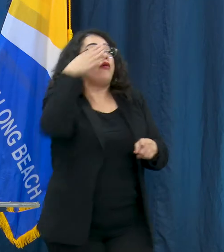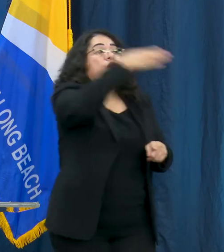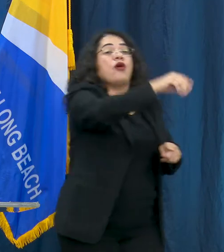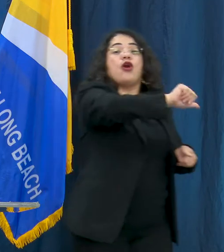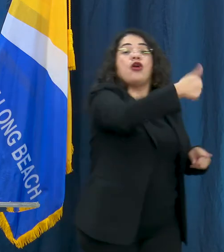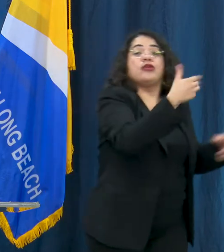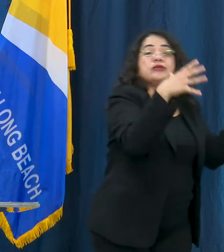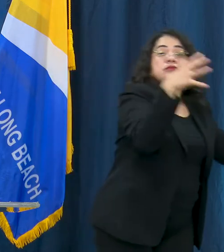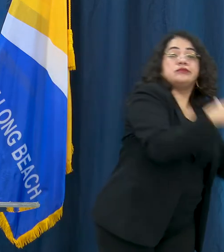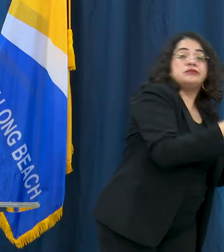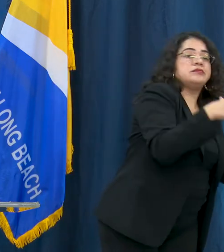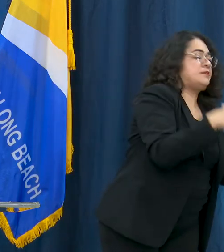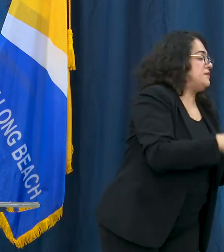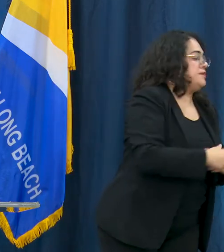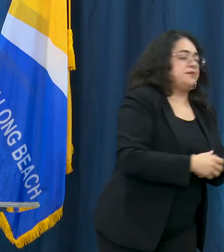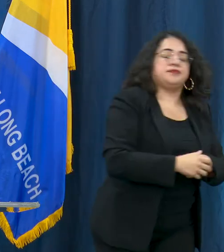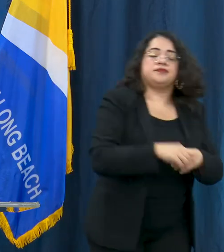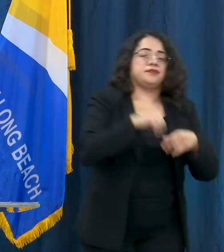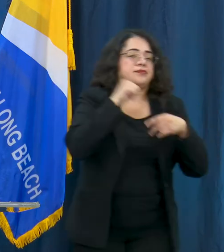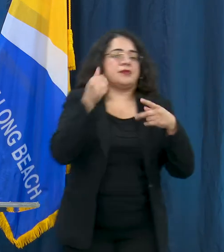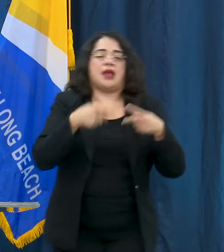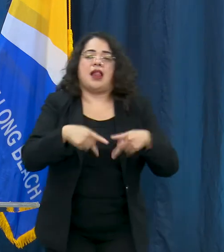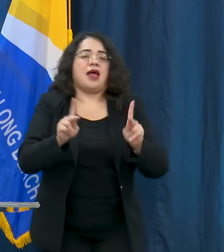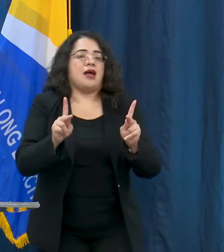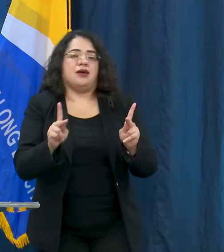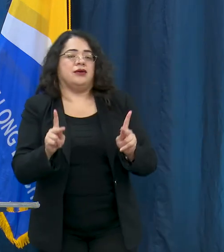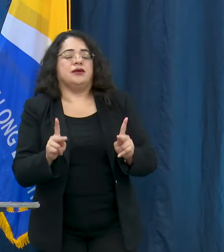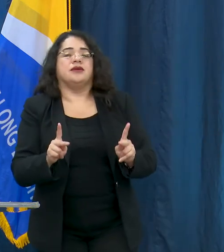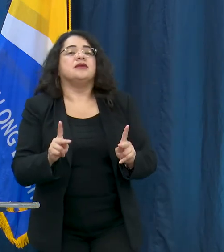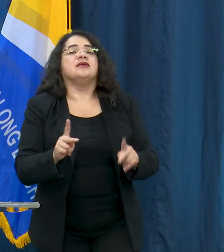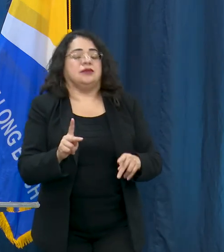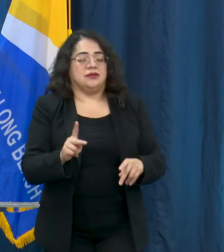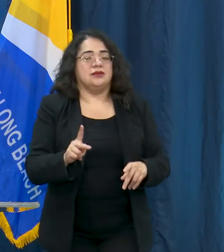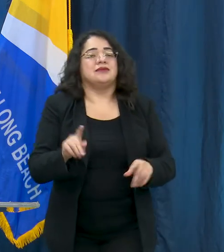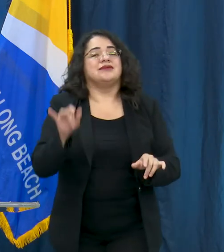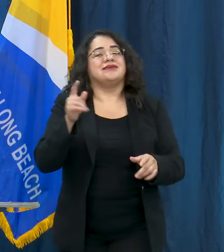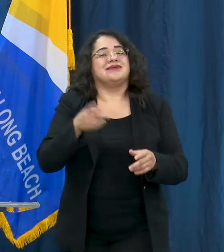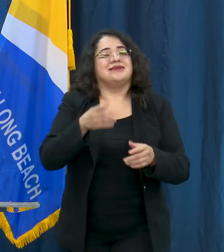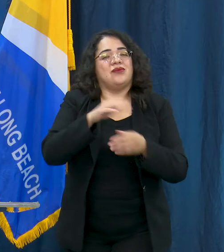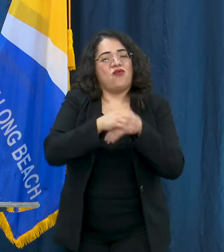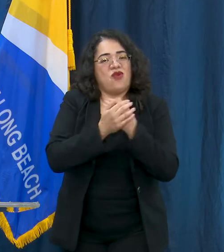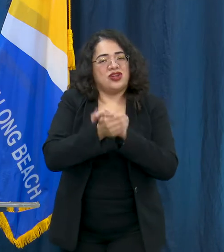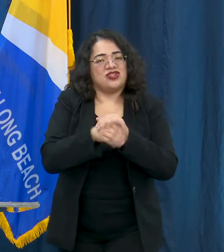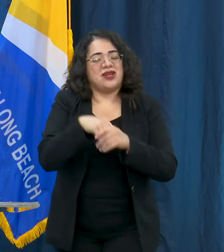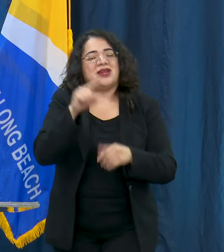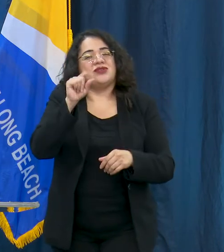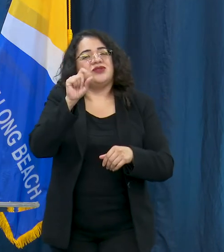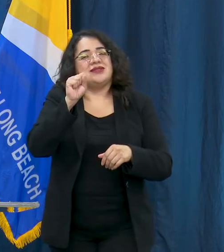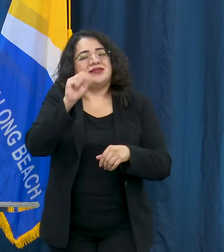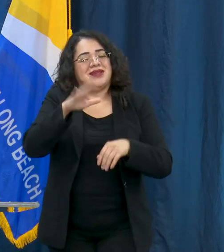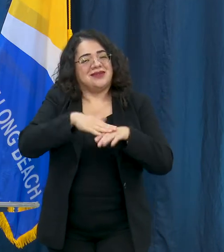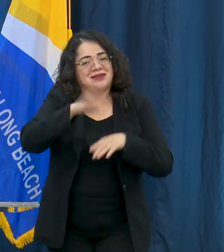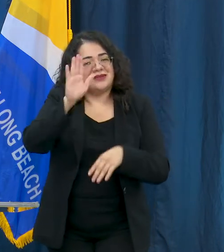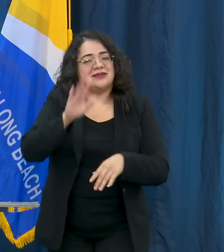and remember to always wash your hands and disinfect high touch surfaces frequently.